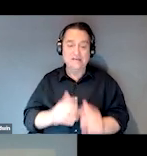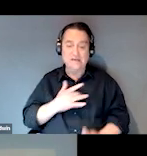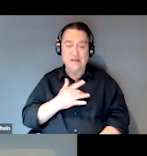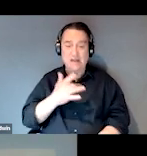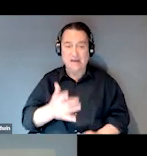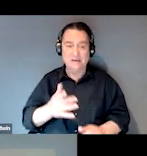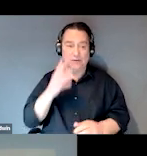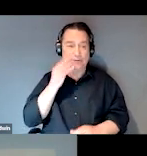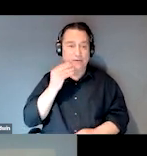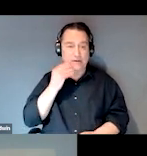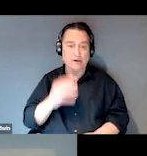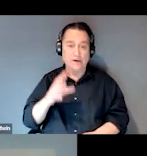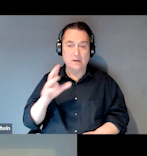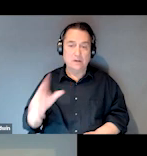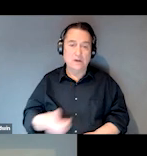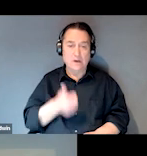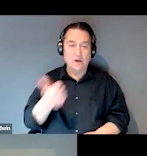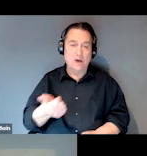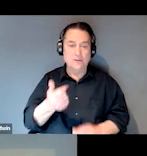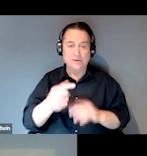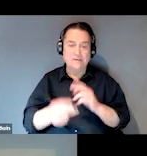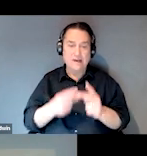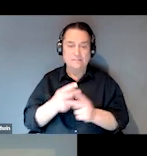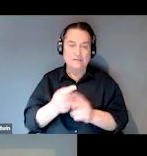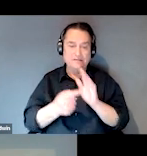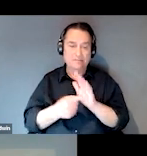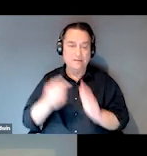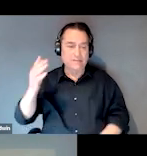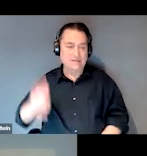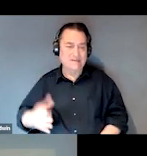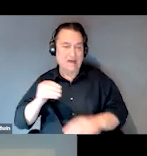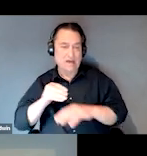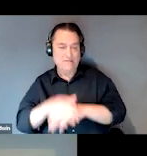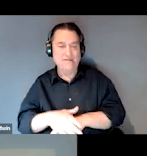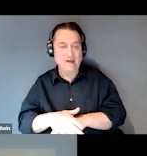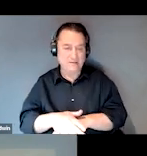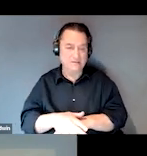as extrapyramidal symptoms when we compare to oral antipsychotic agents.